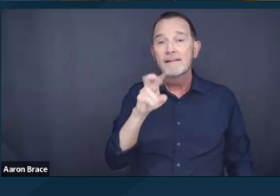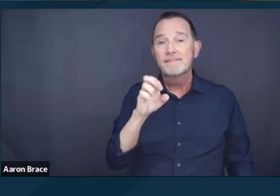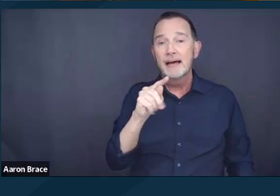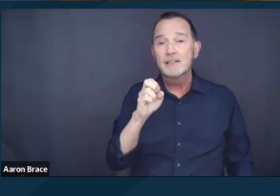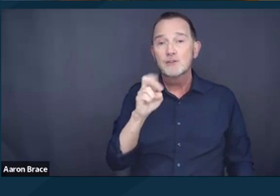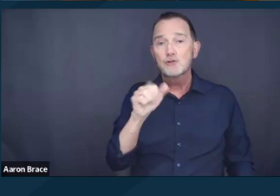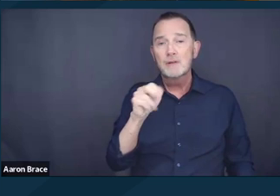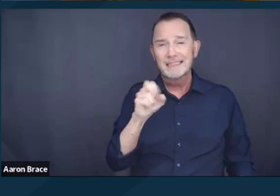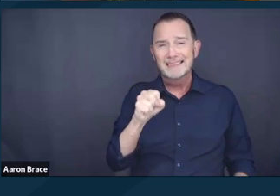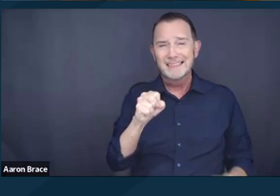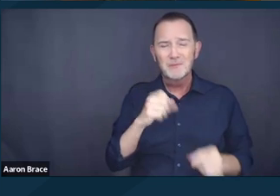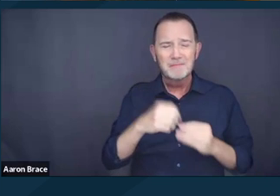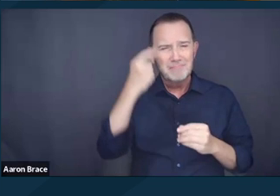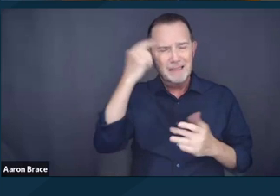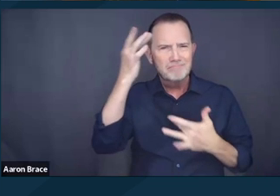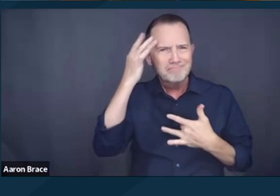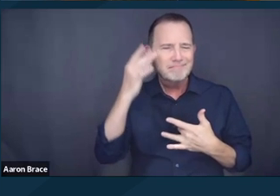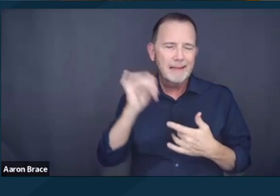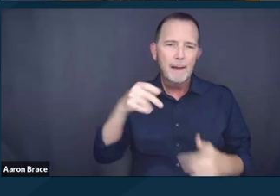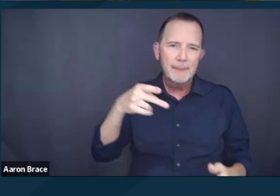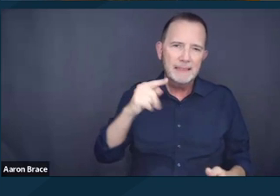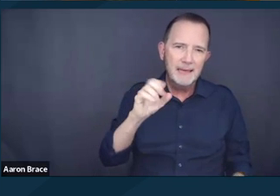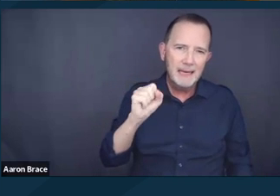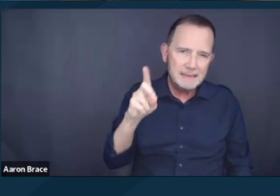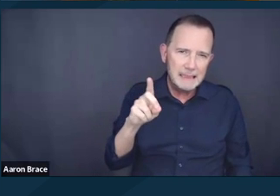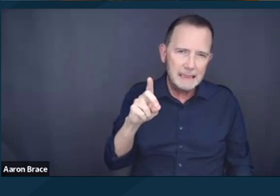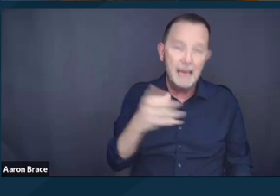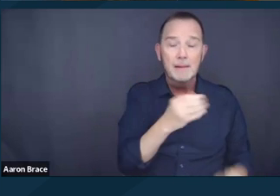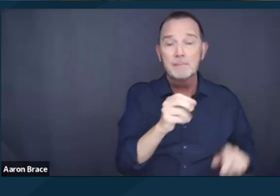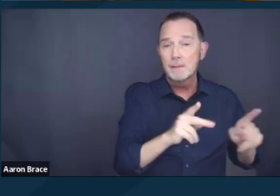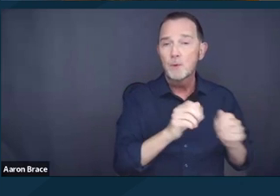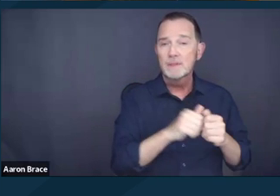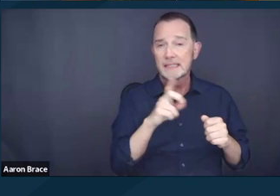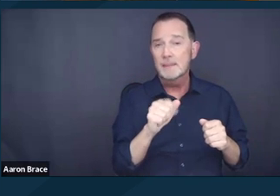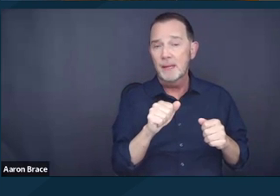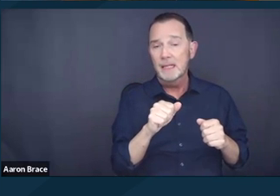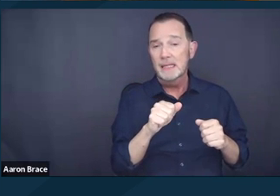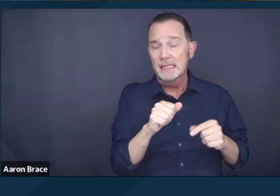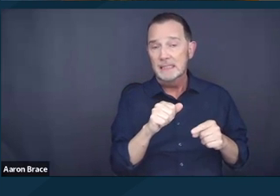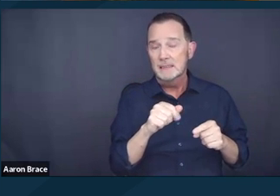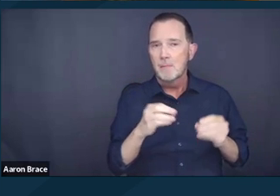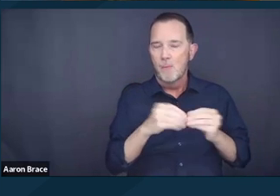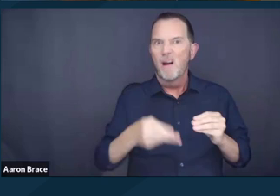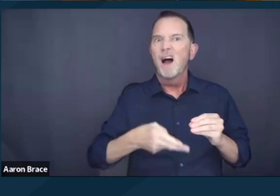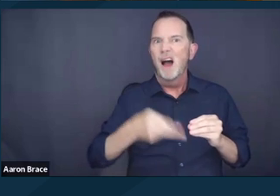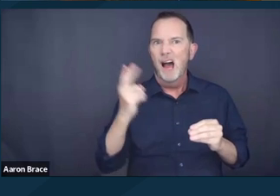including PTSD and people with disabilities disproportionately suffer a greater risk of homelessness.